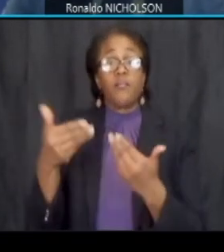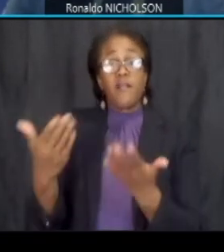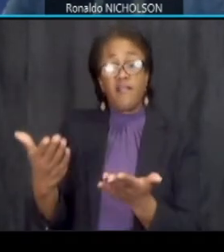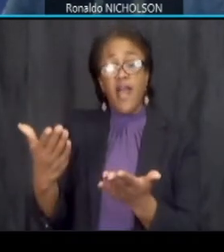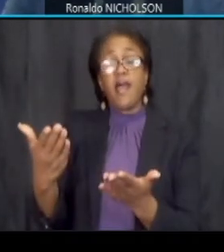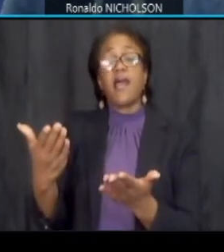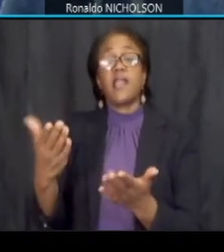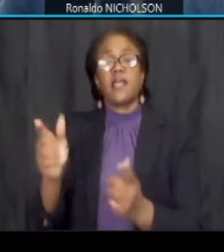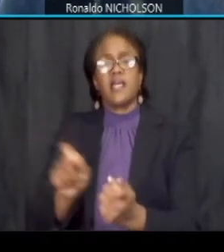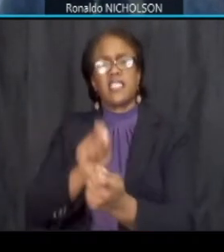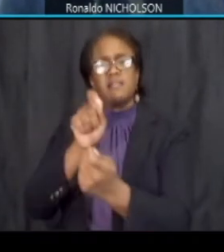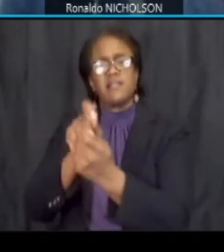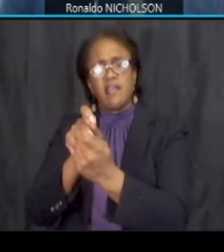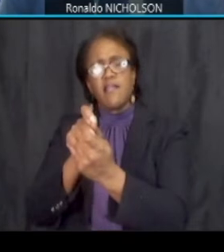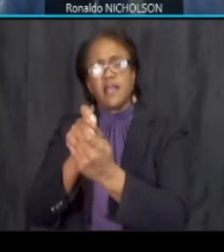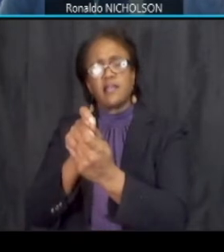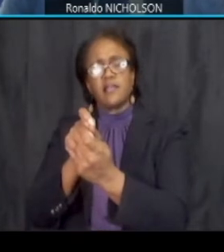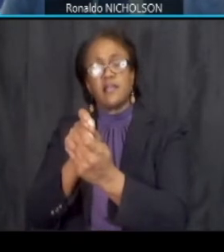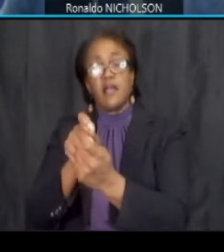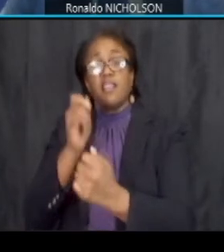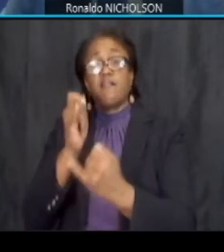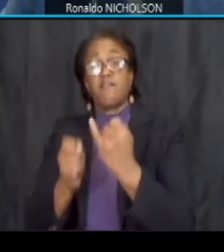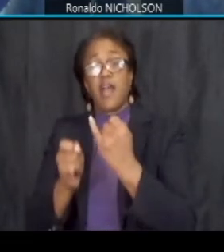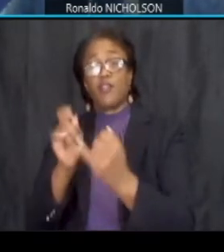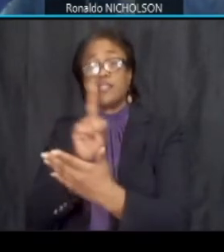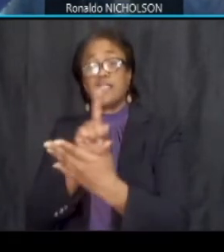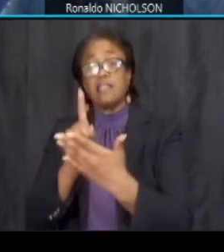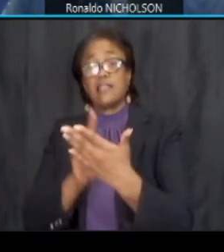specifics on the final design details of the project